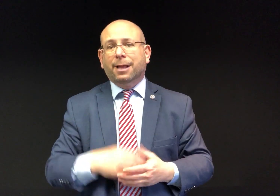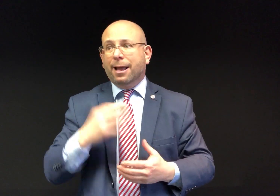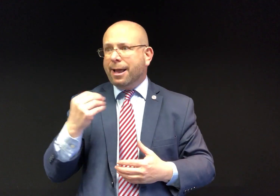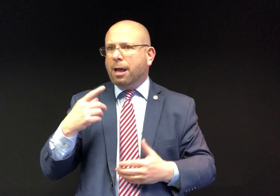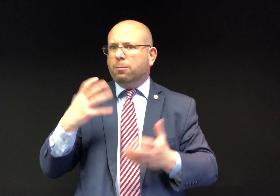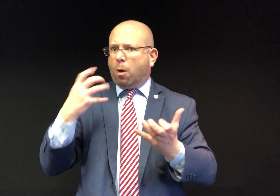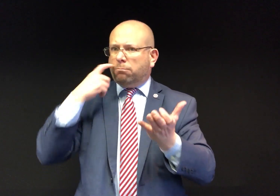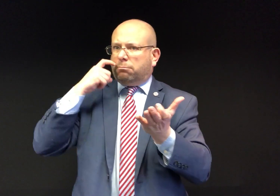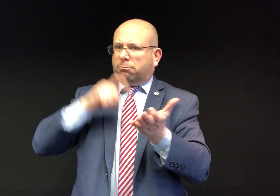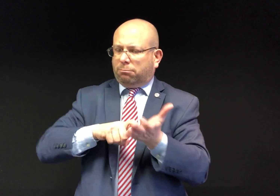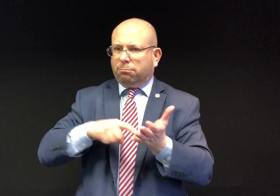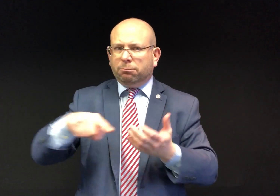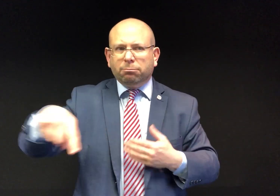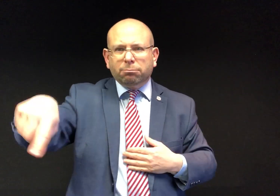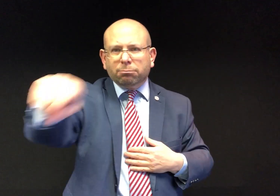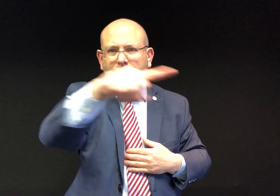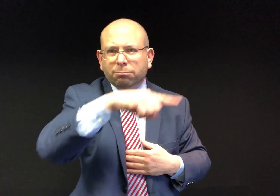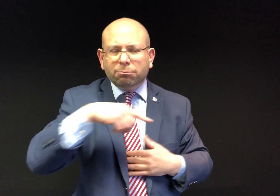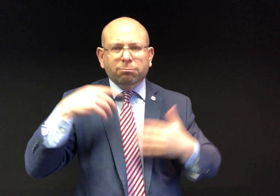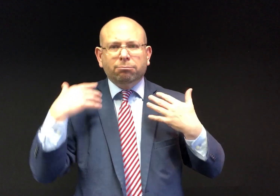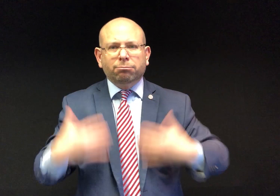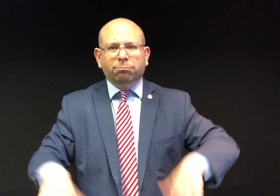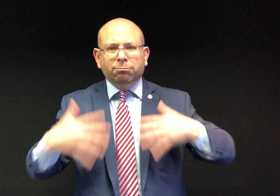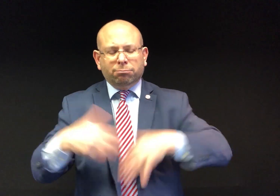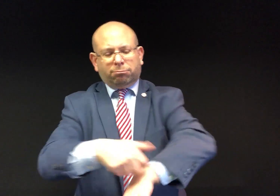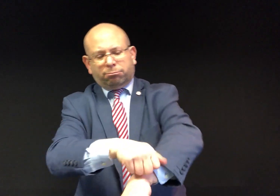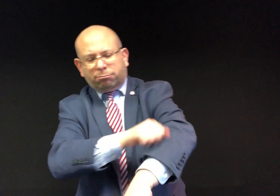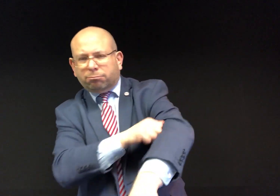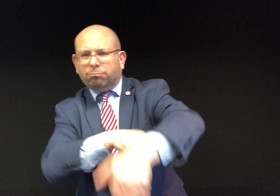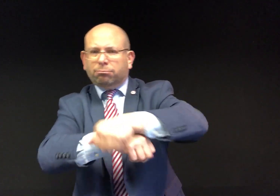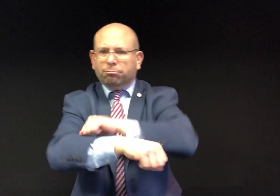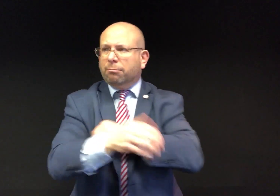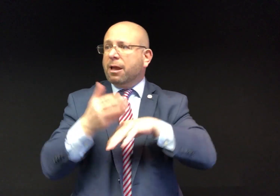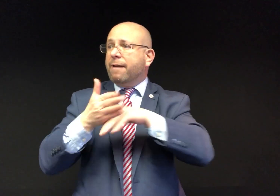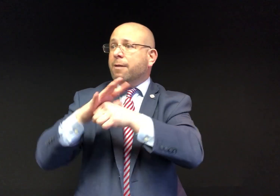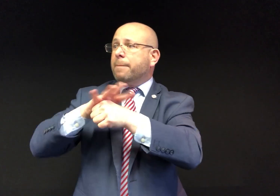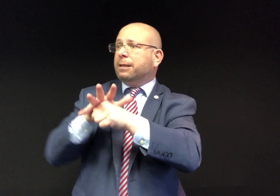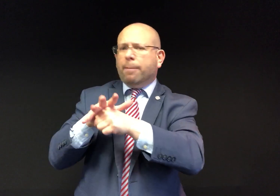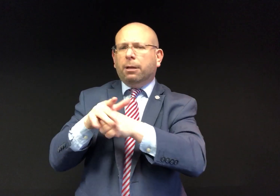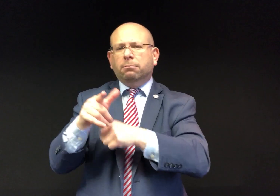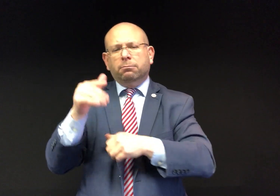I want to recognize everyone for stepping up, especially with the pandemic,